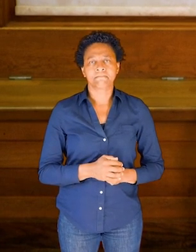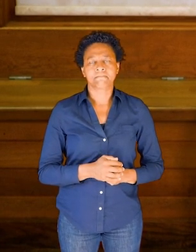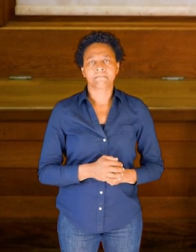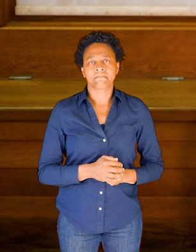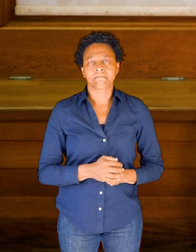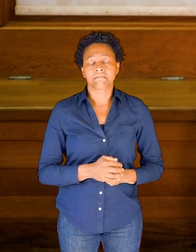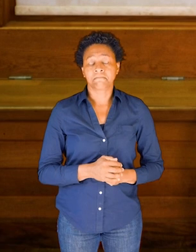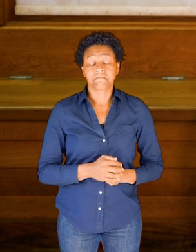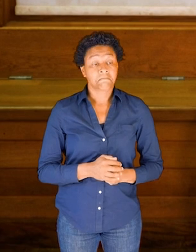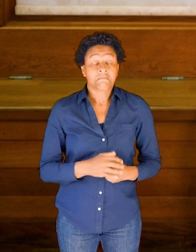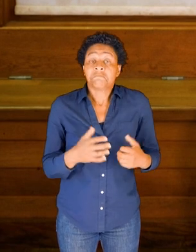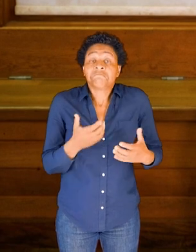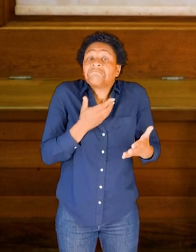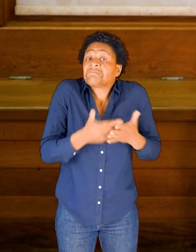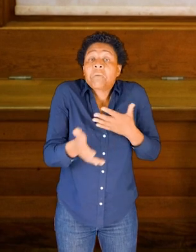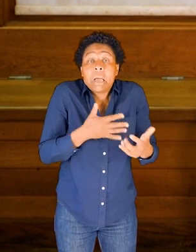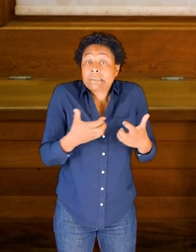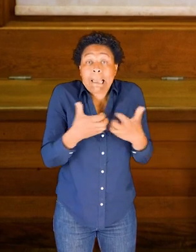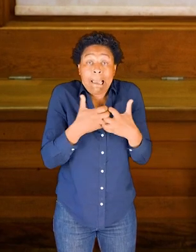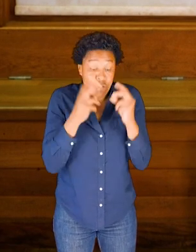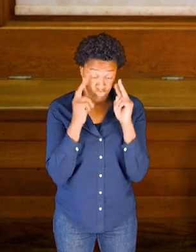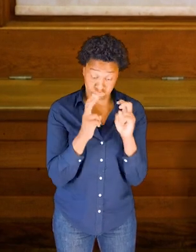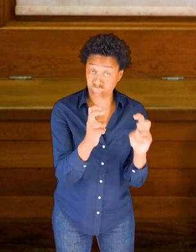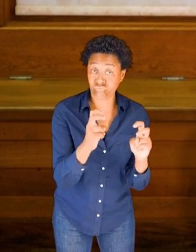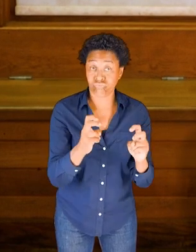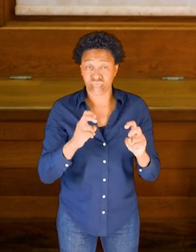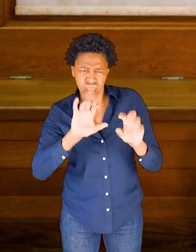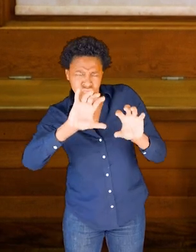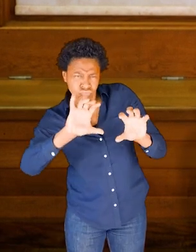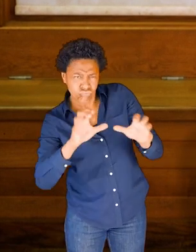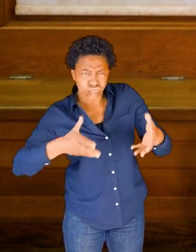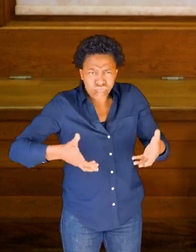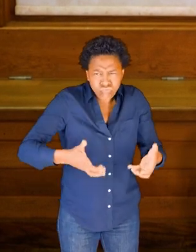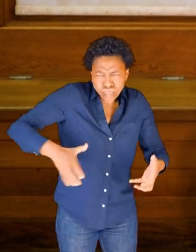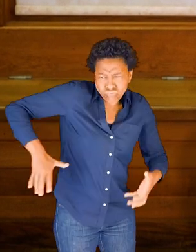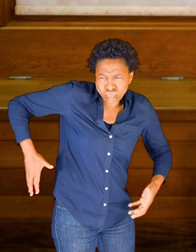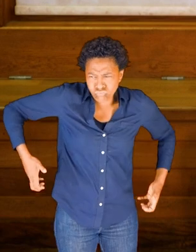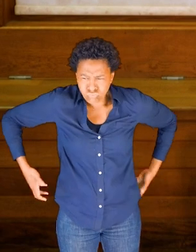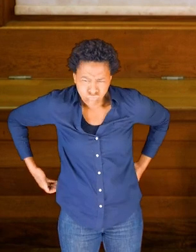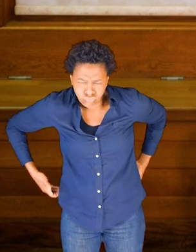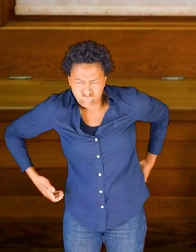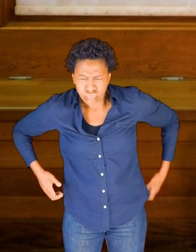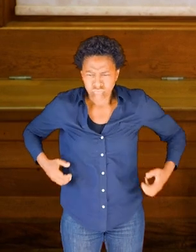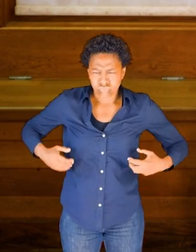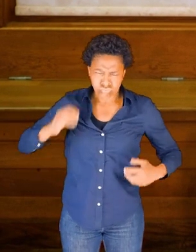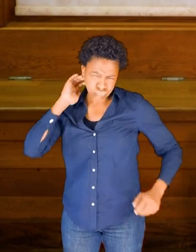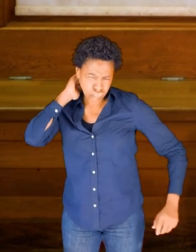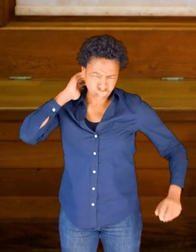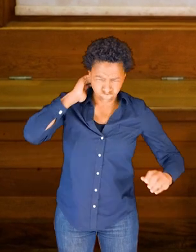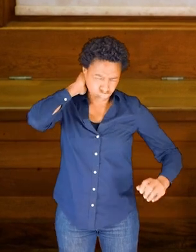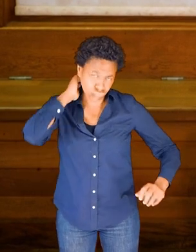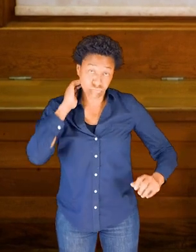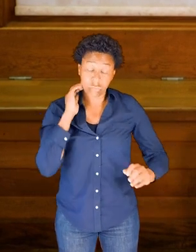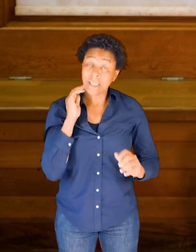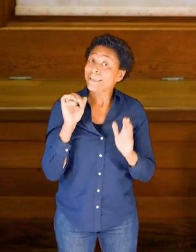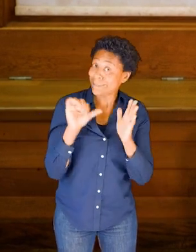So however you find your spine, usually it's actually very difficult to